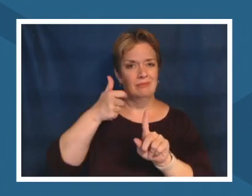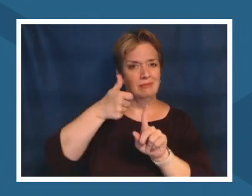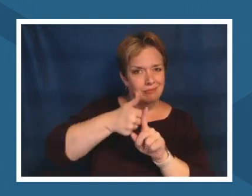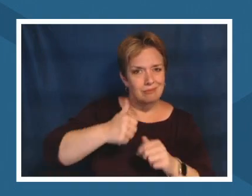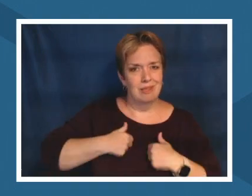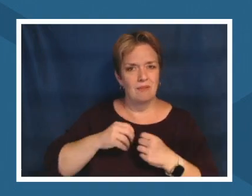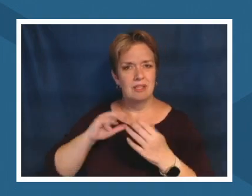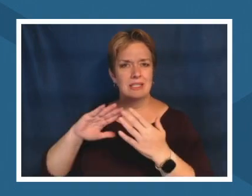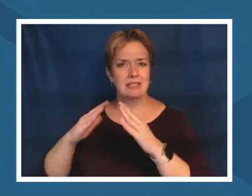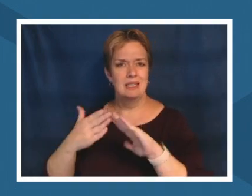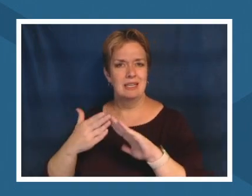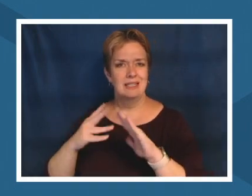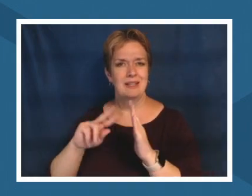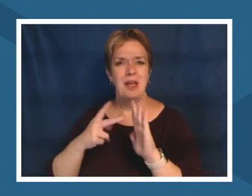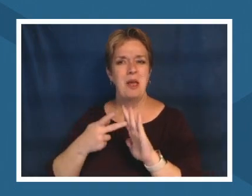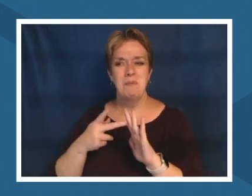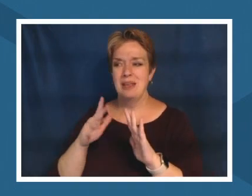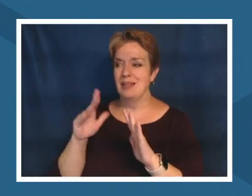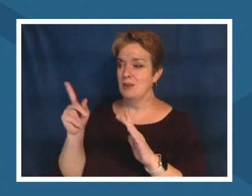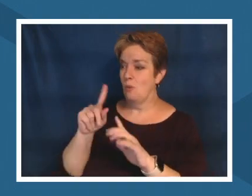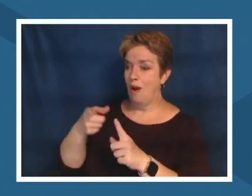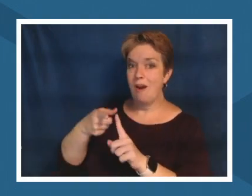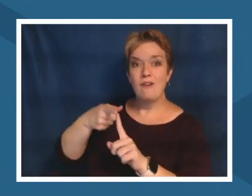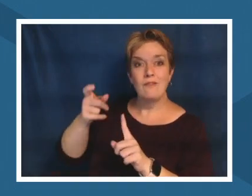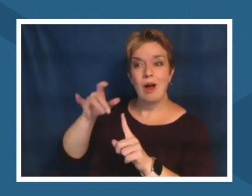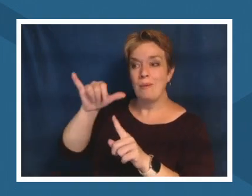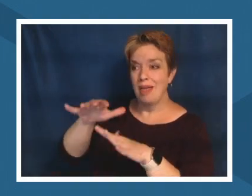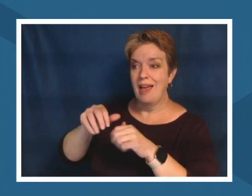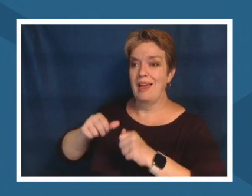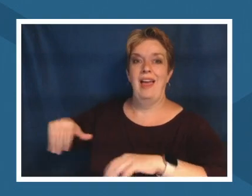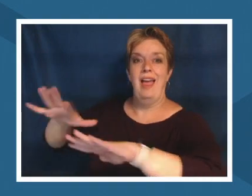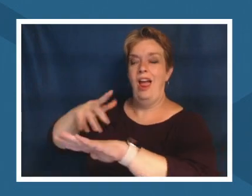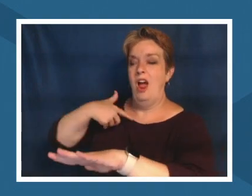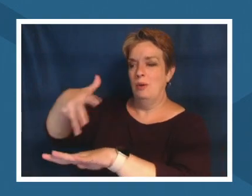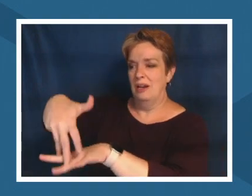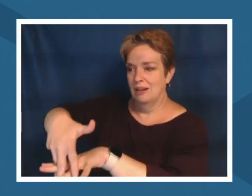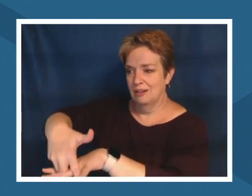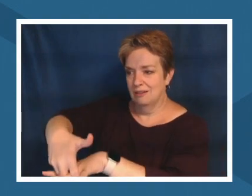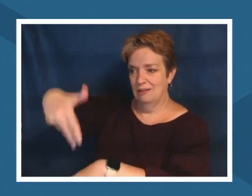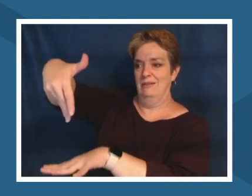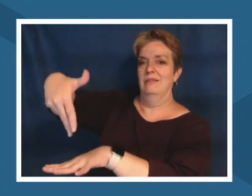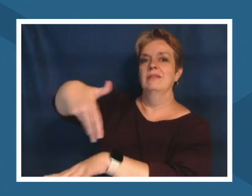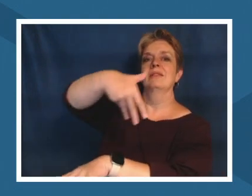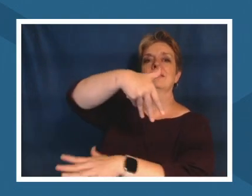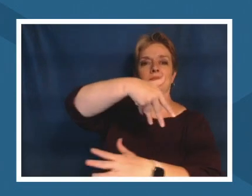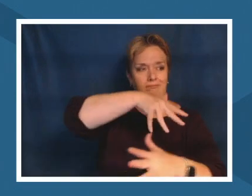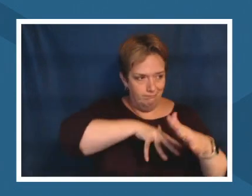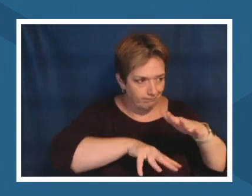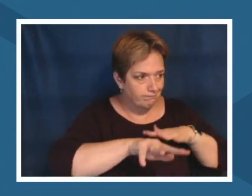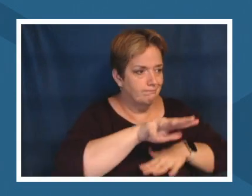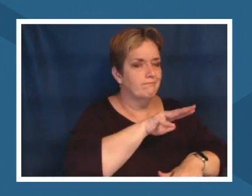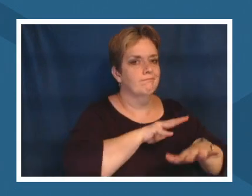the places that we're from in the places that we're of